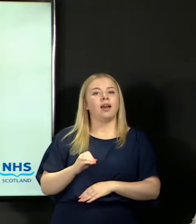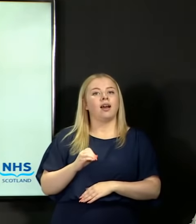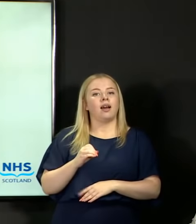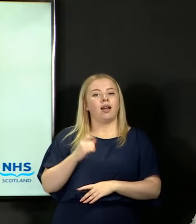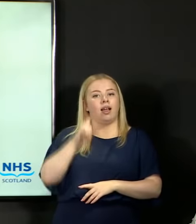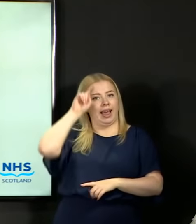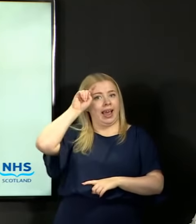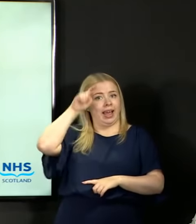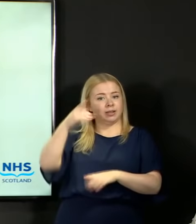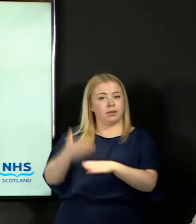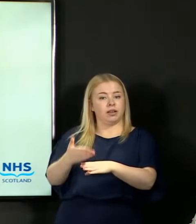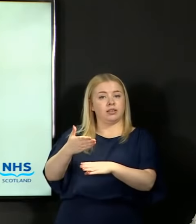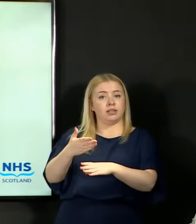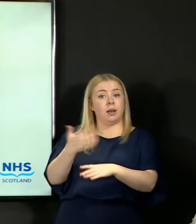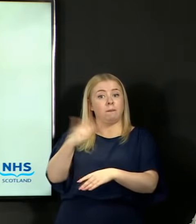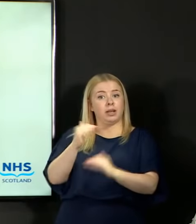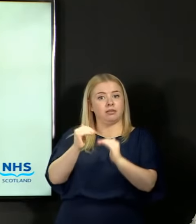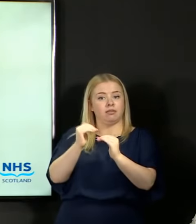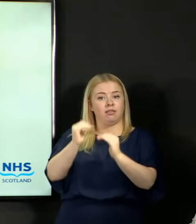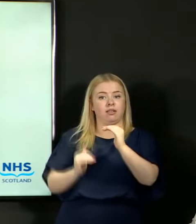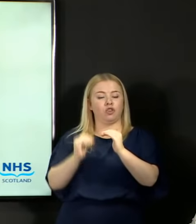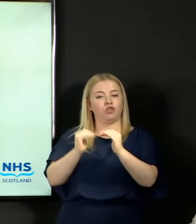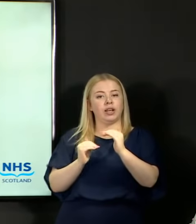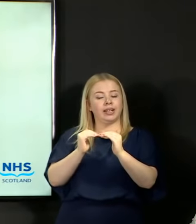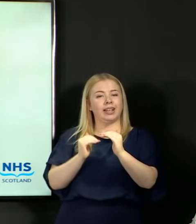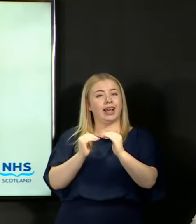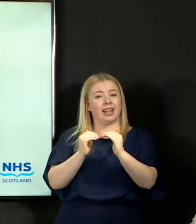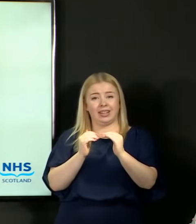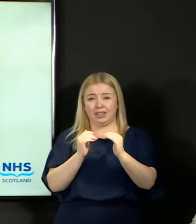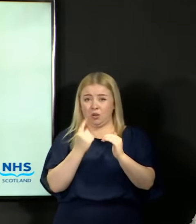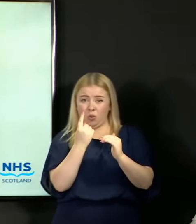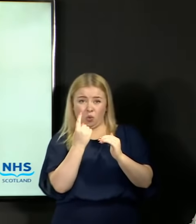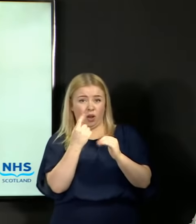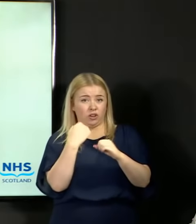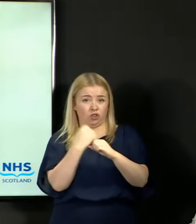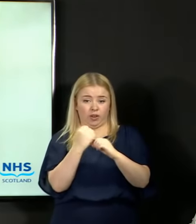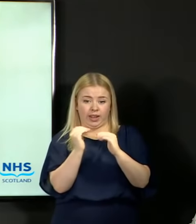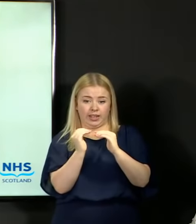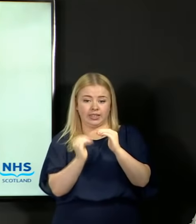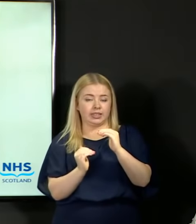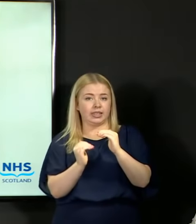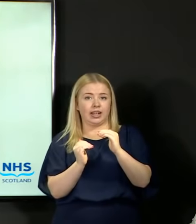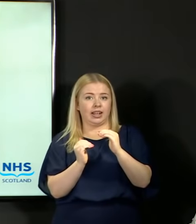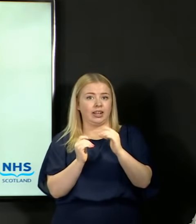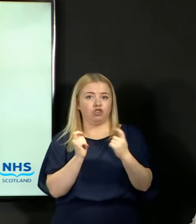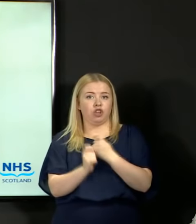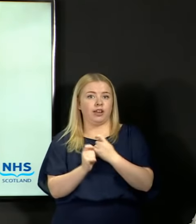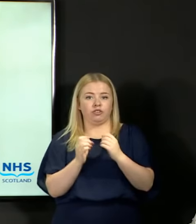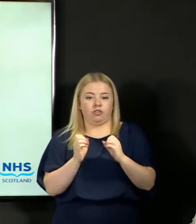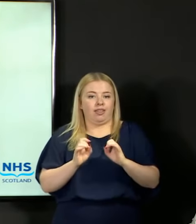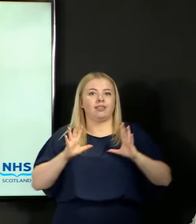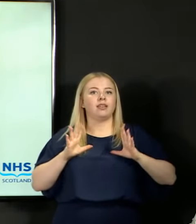that have been downgraded have been downgraded by simply one grade, and what that means is